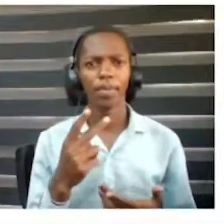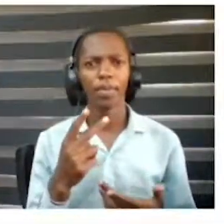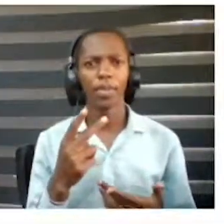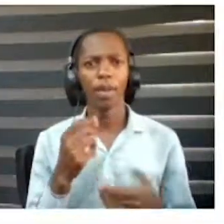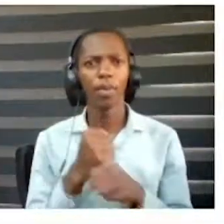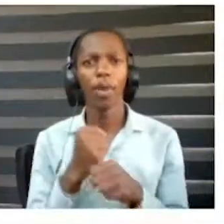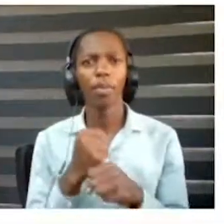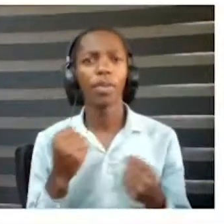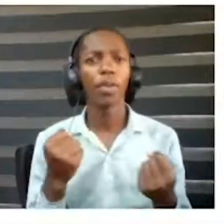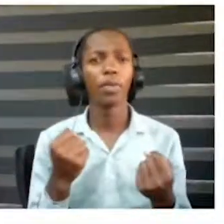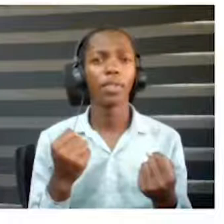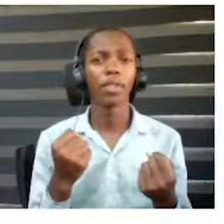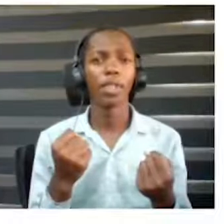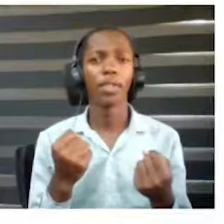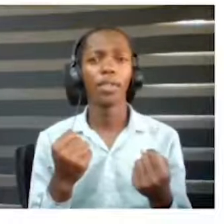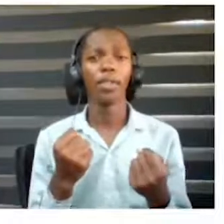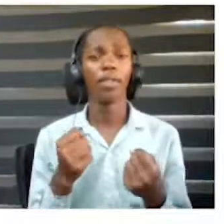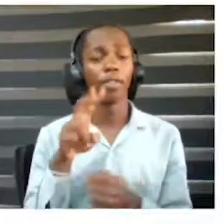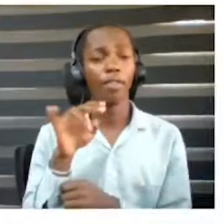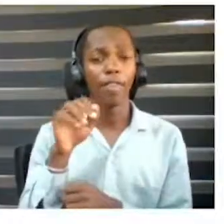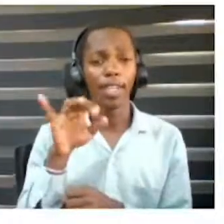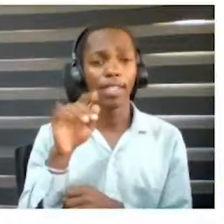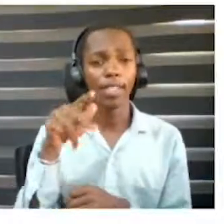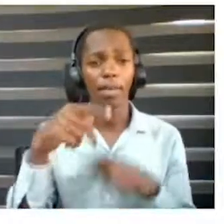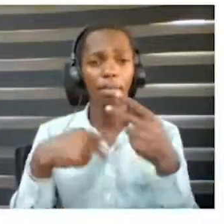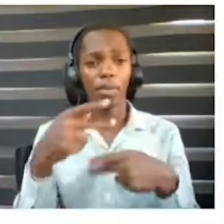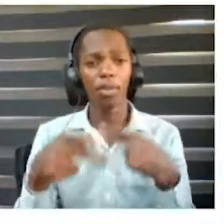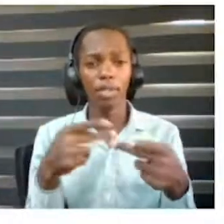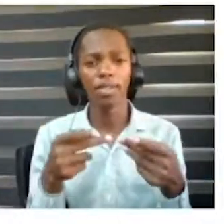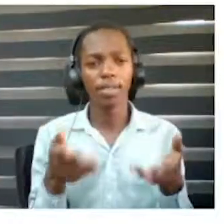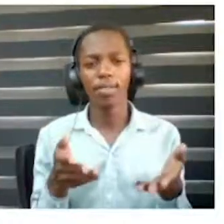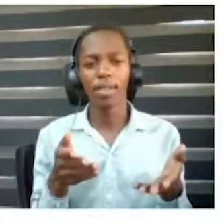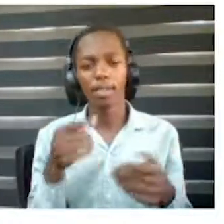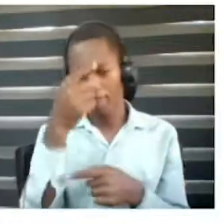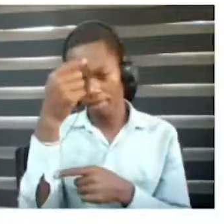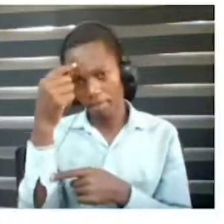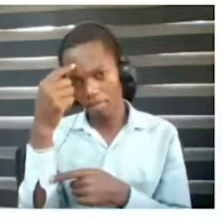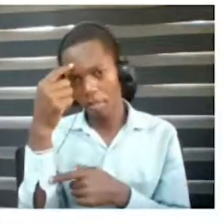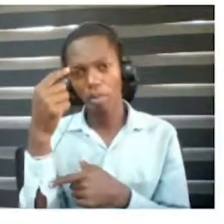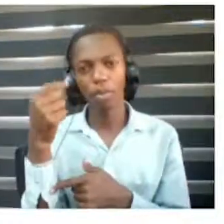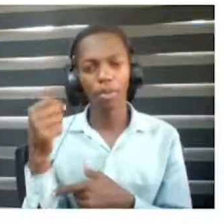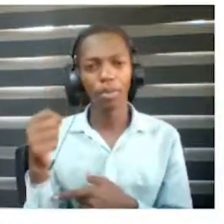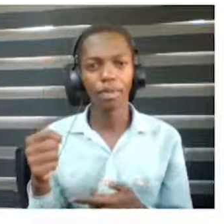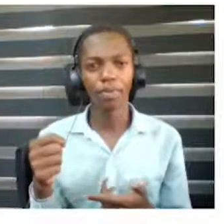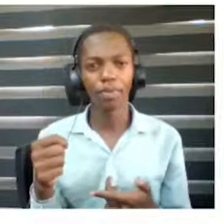environment -- facing in reading books and those who